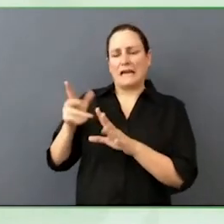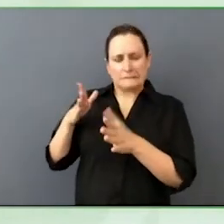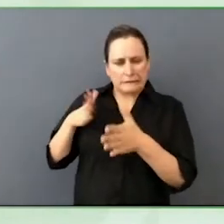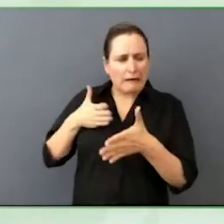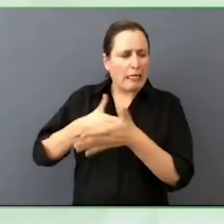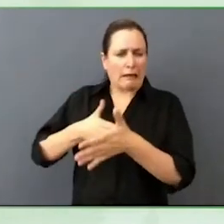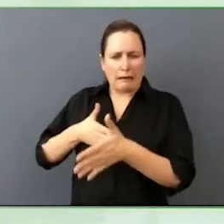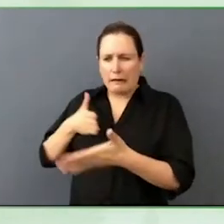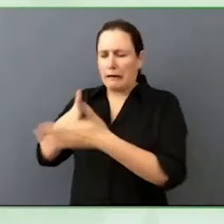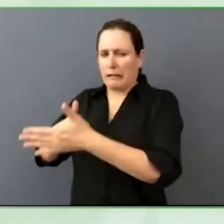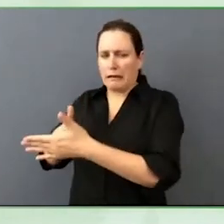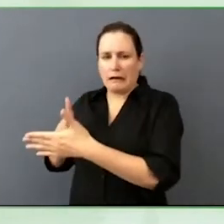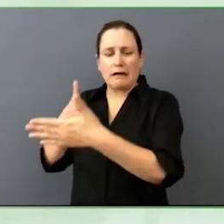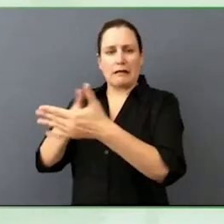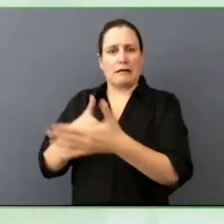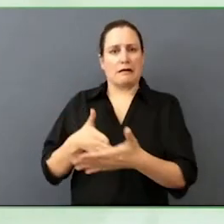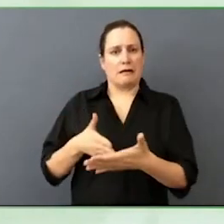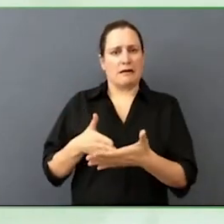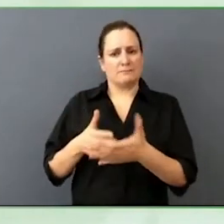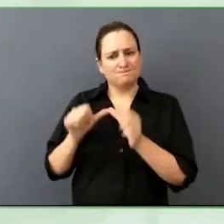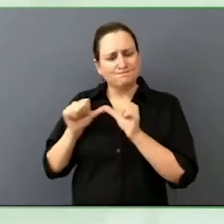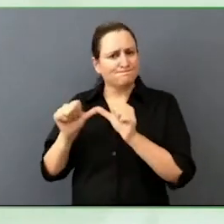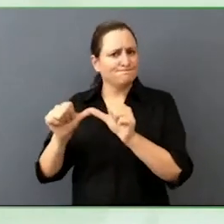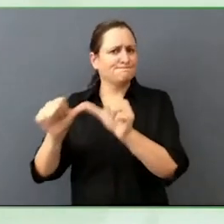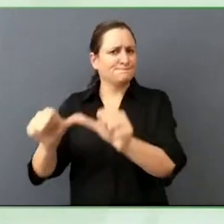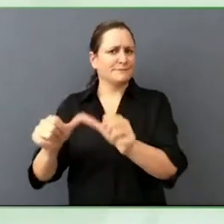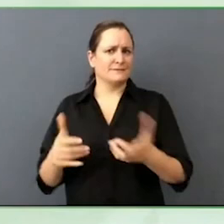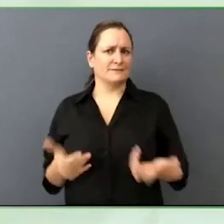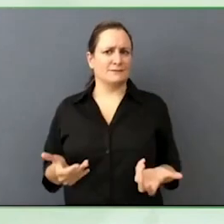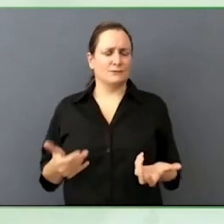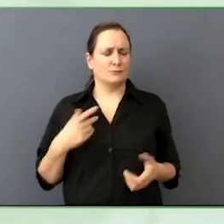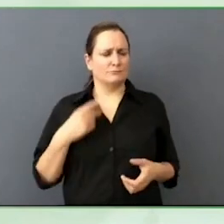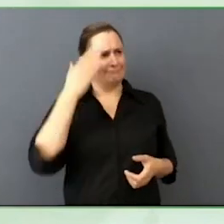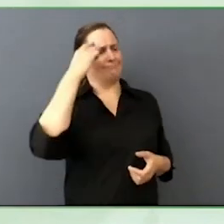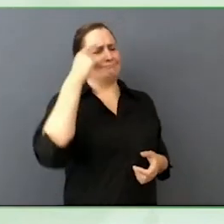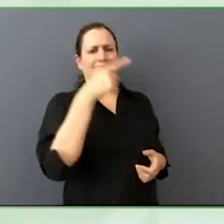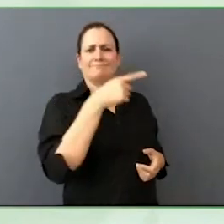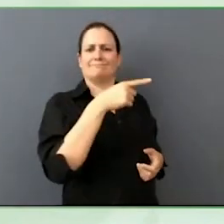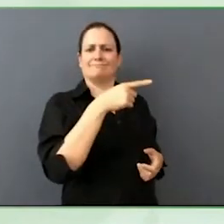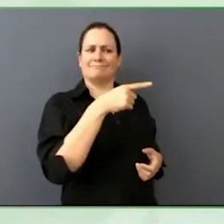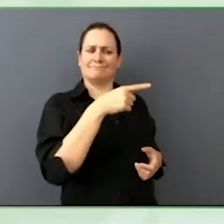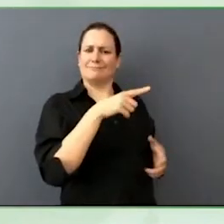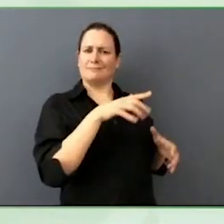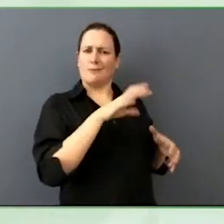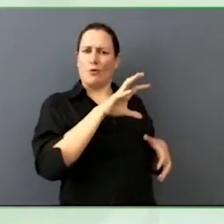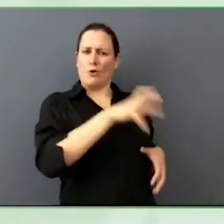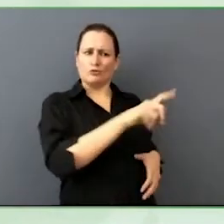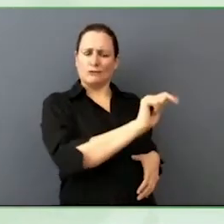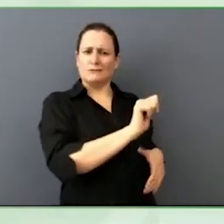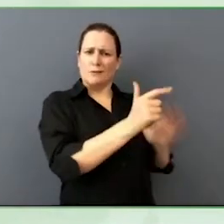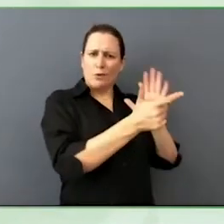So when we think about legislation, when we think about laws and compliance was that if that is your focus then you are at the floor.